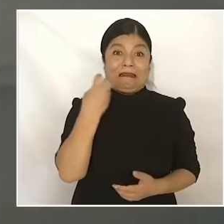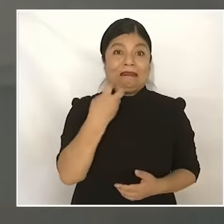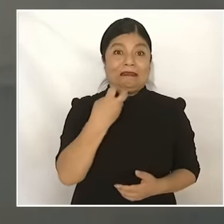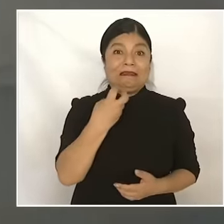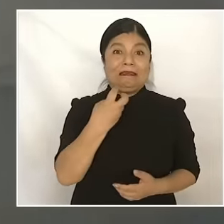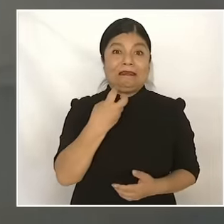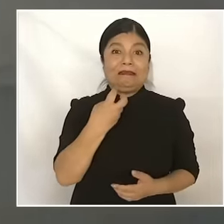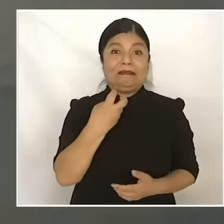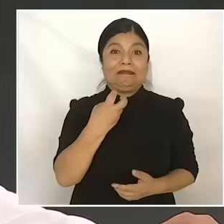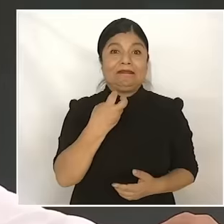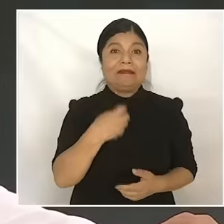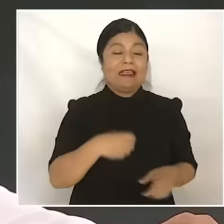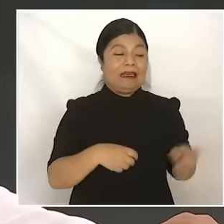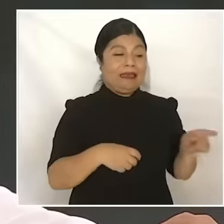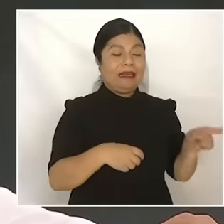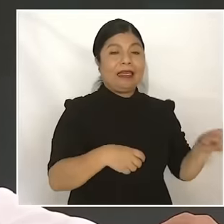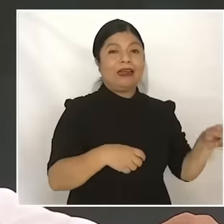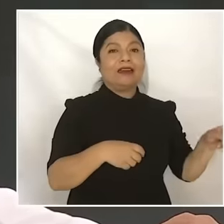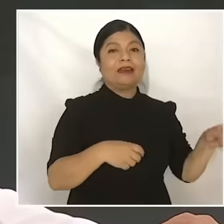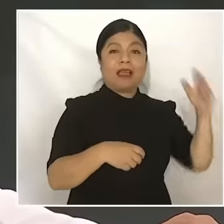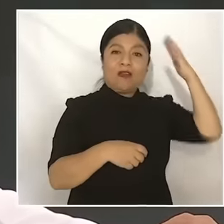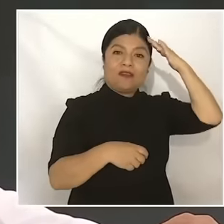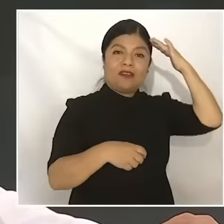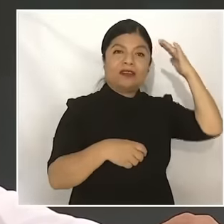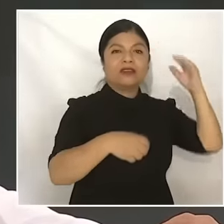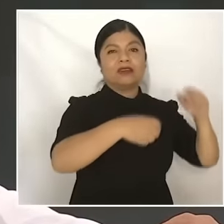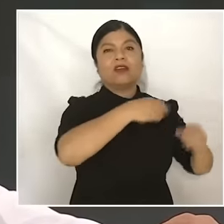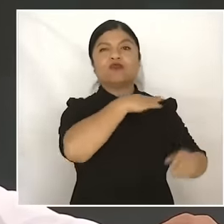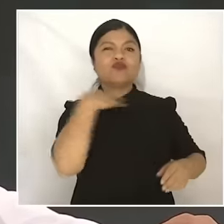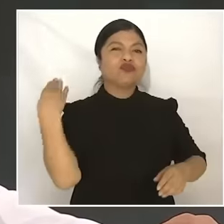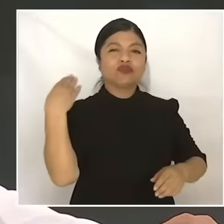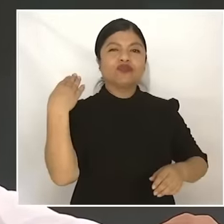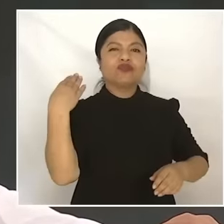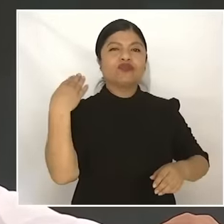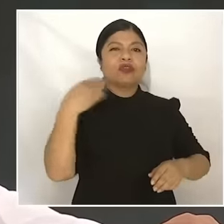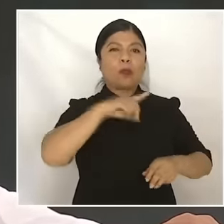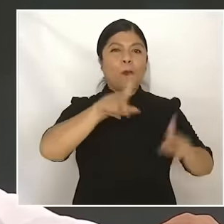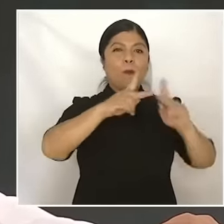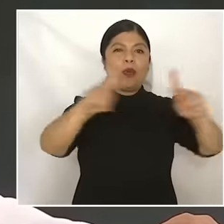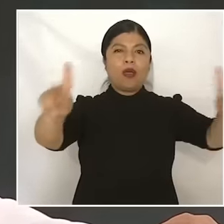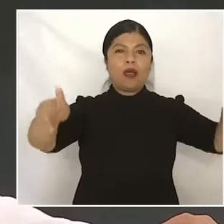They cut off his head and displayed it in the main square of Guanajuato. For 10